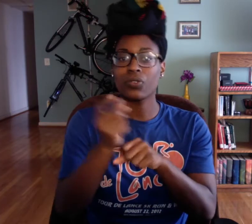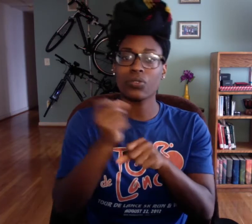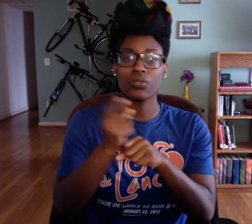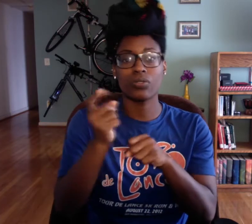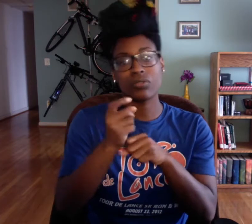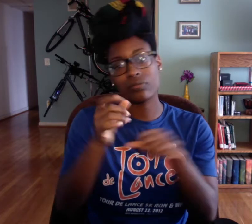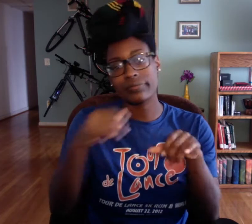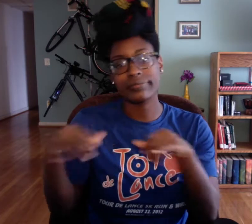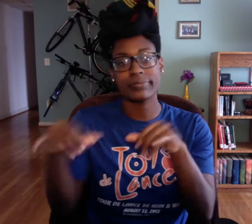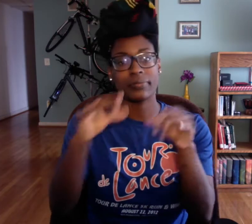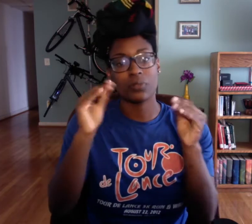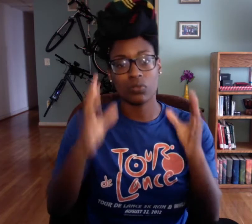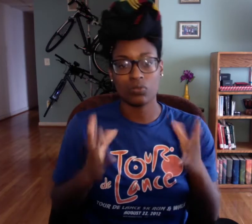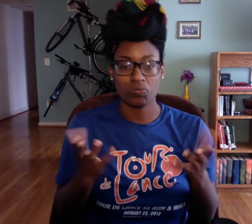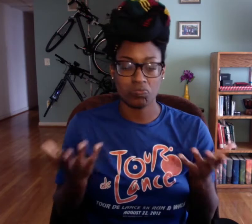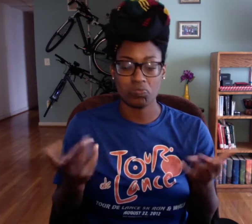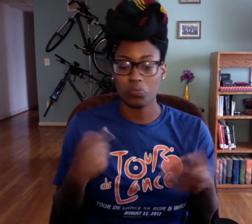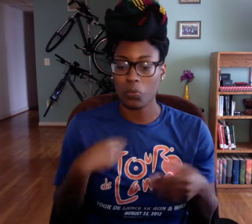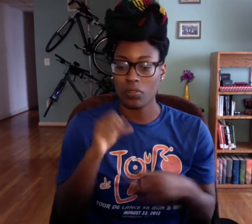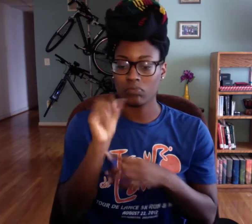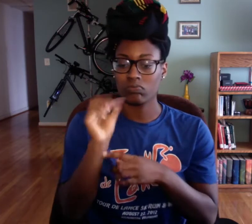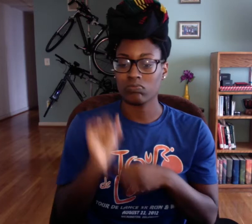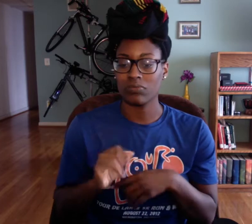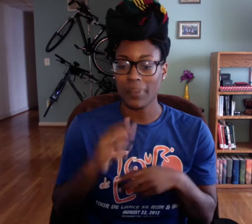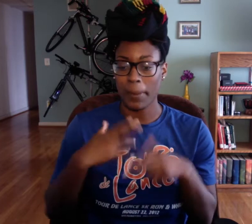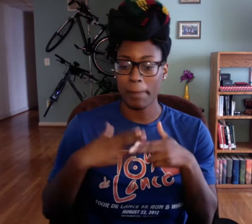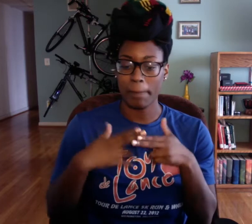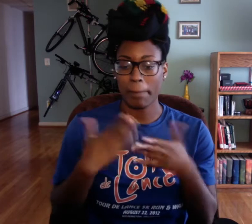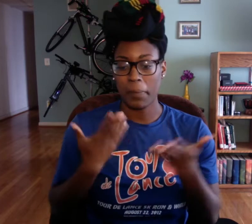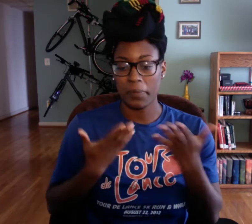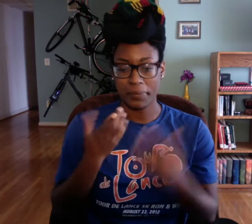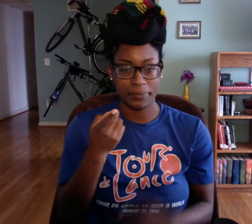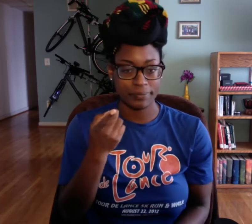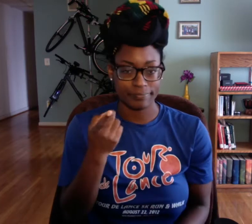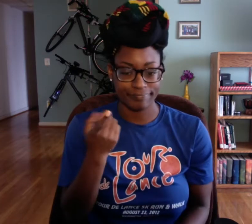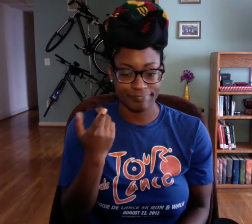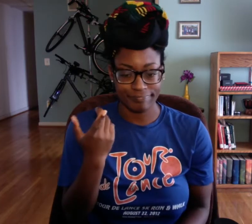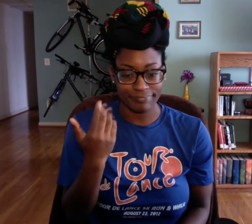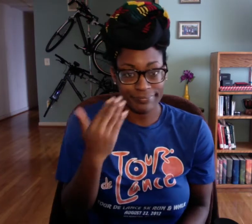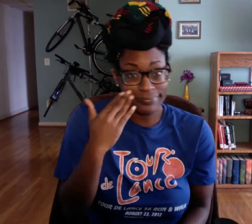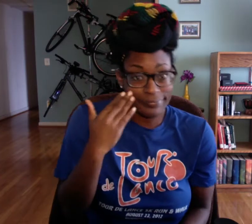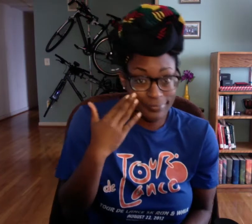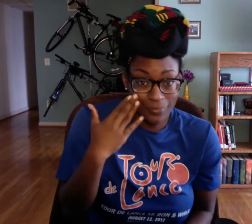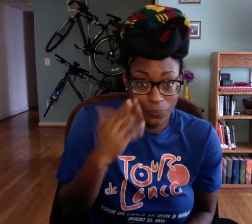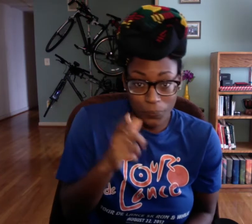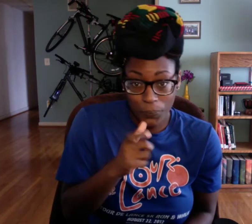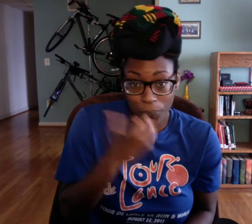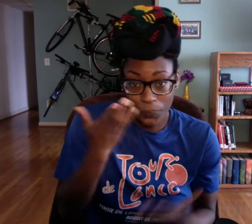have the same teachers every year so I figured you know, I'd give you their names and maybe